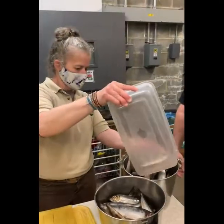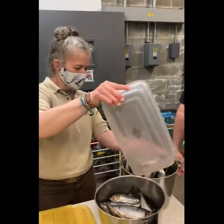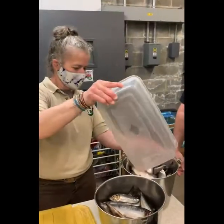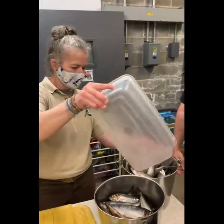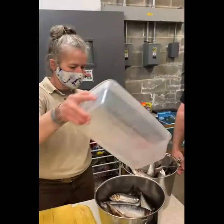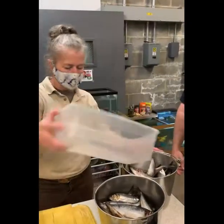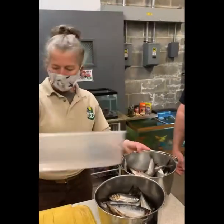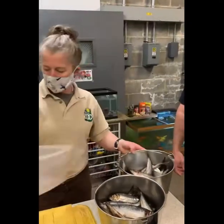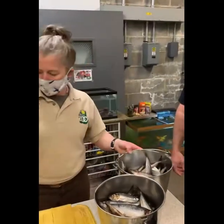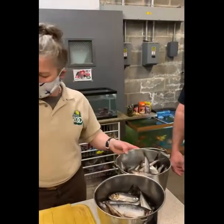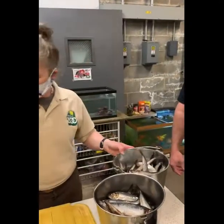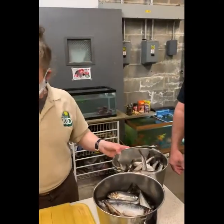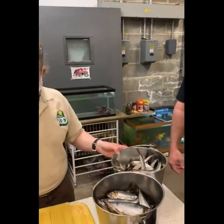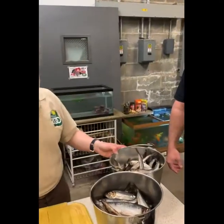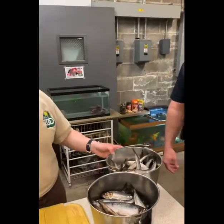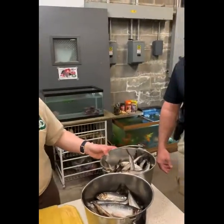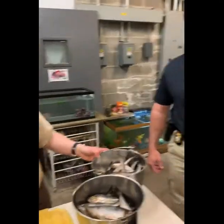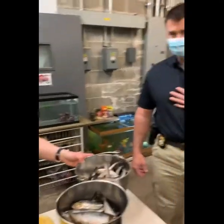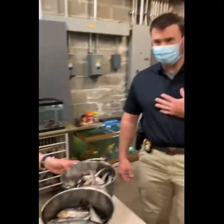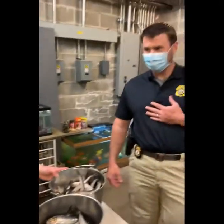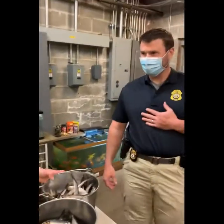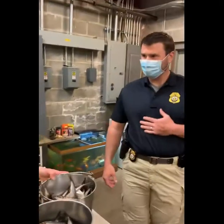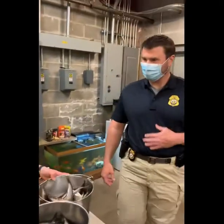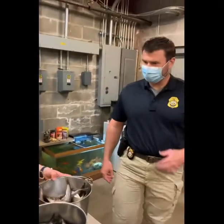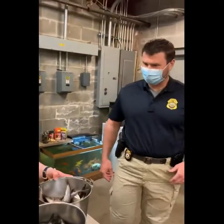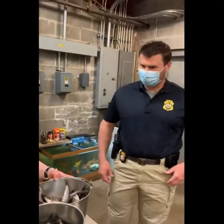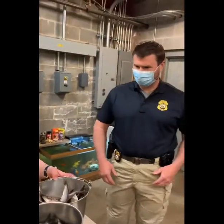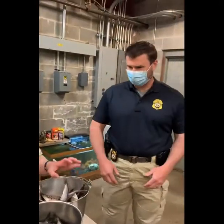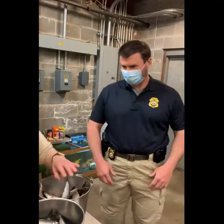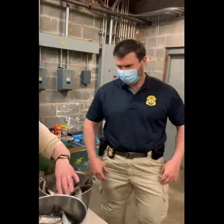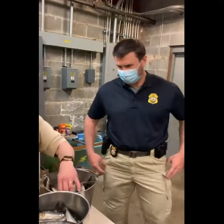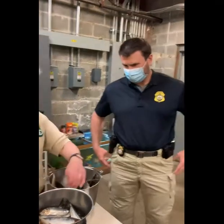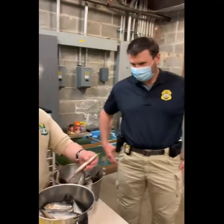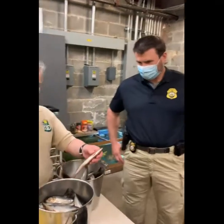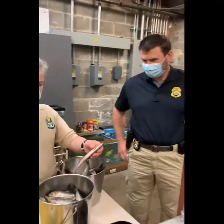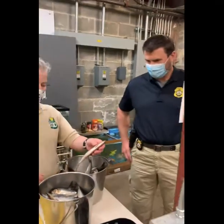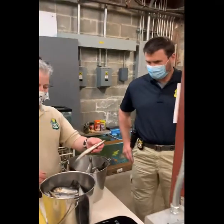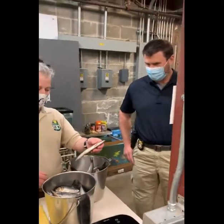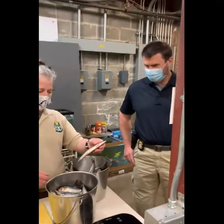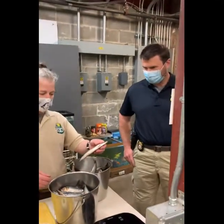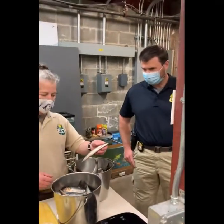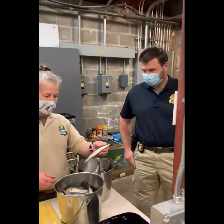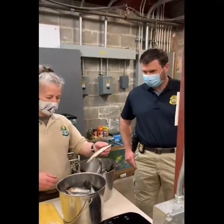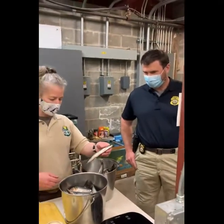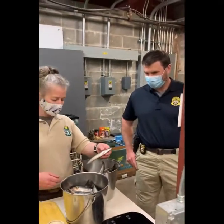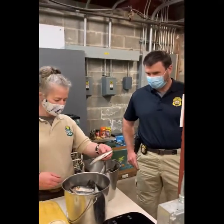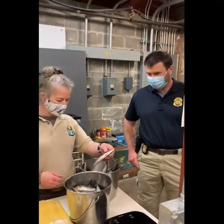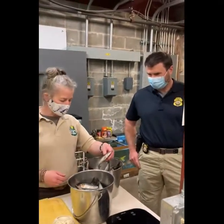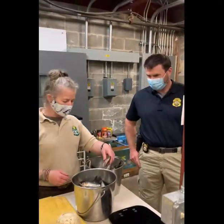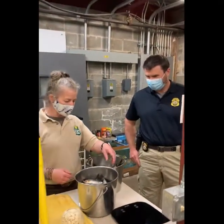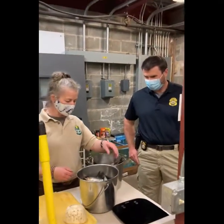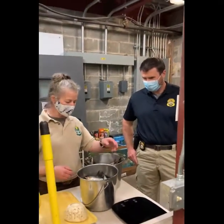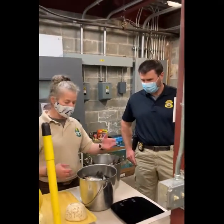So what are you feeding 'em? So they will be eating Pacific herring. This is local caught fish that is actually